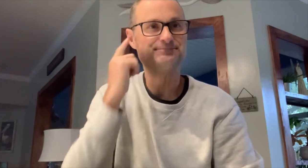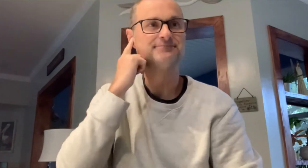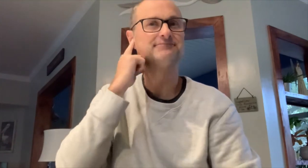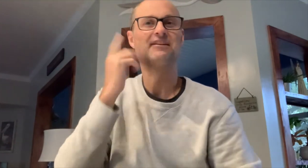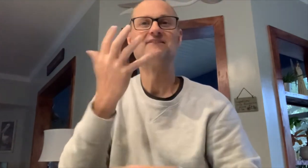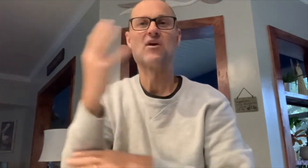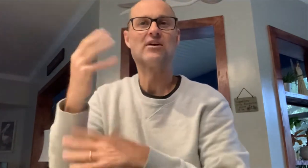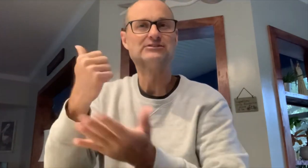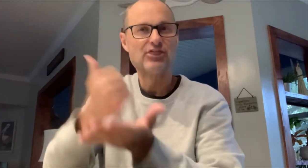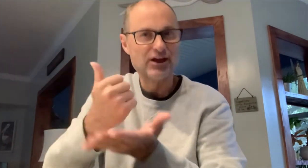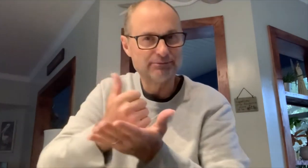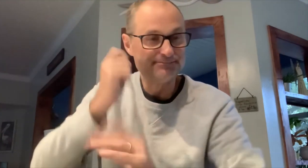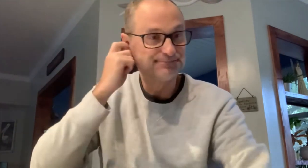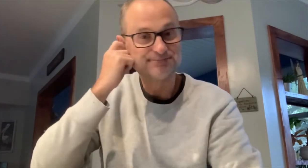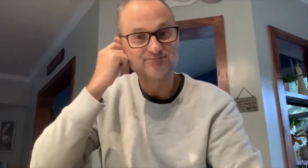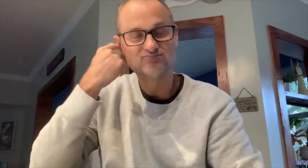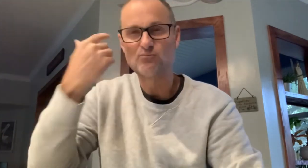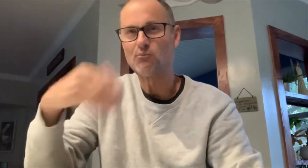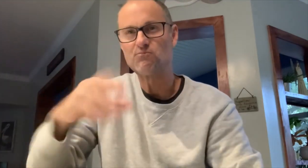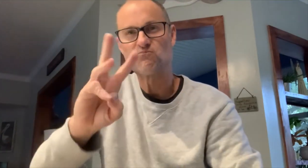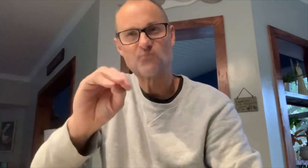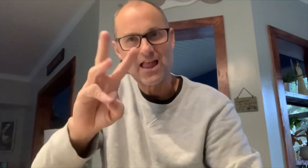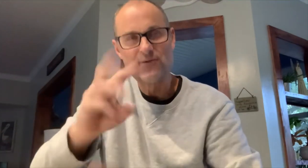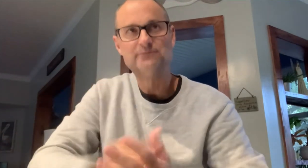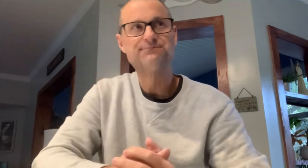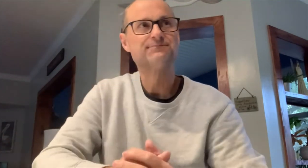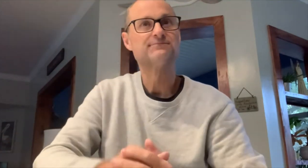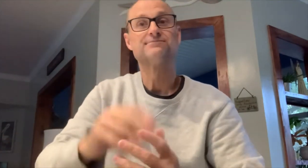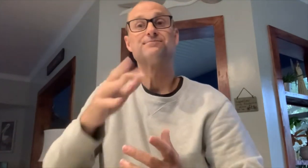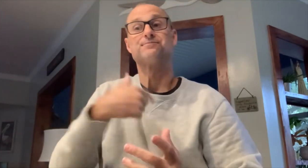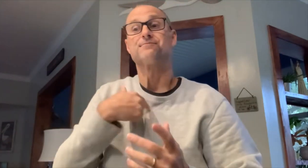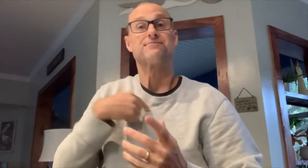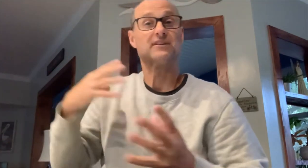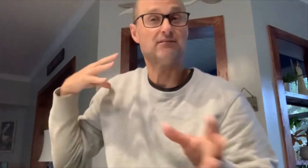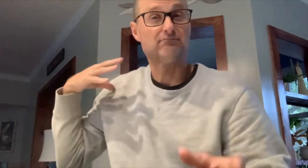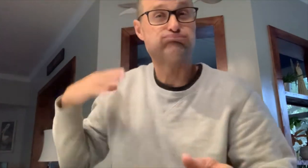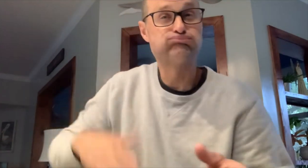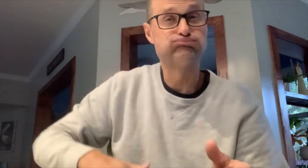with Summer Crider. It had a big impact on me!